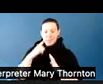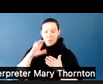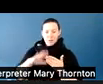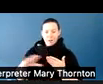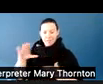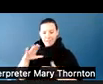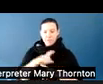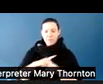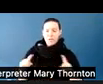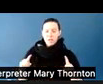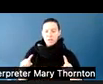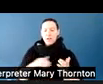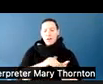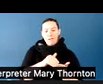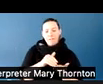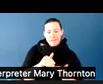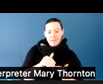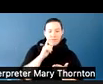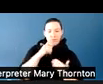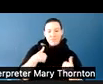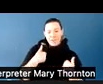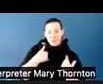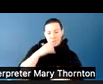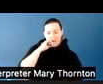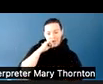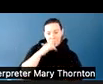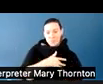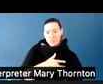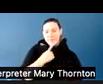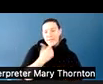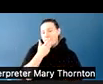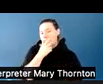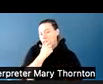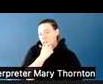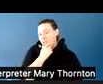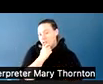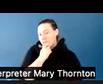But often with younger kids, we might say something like,